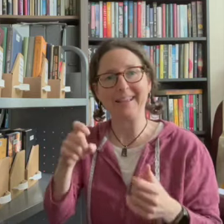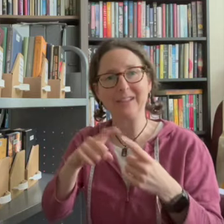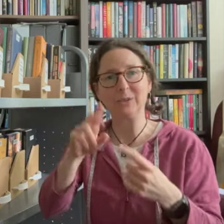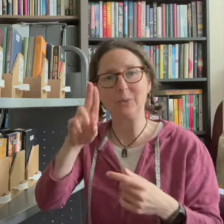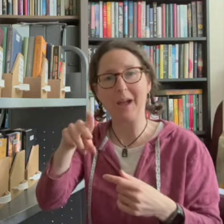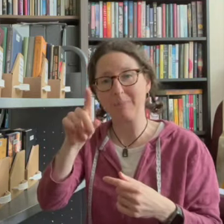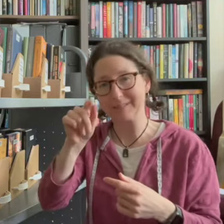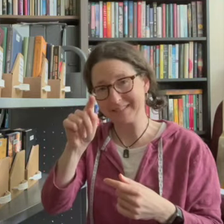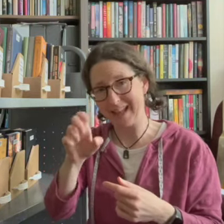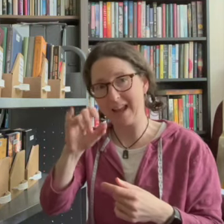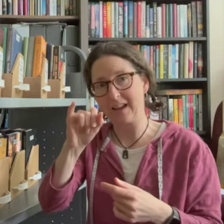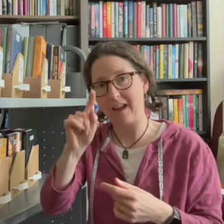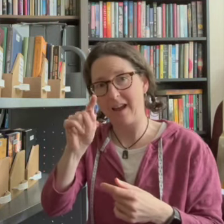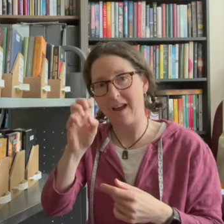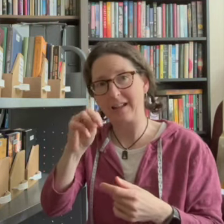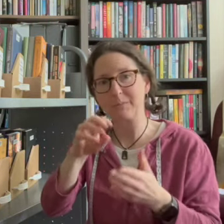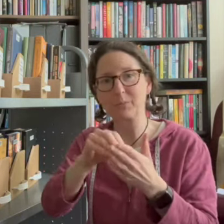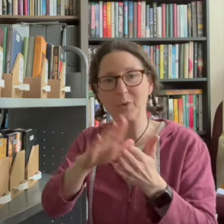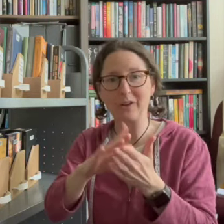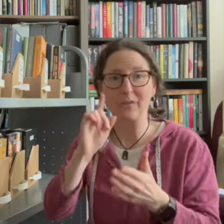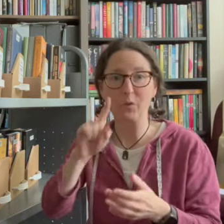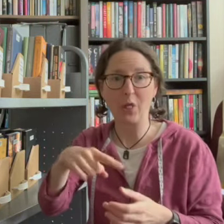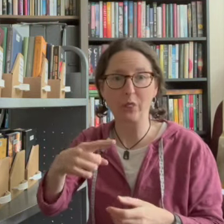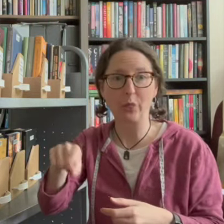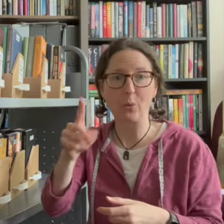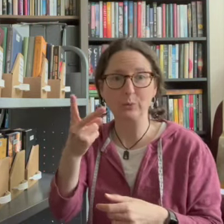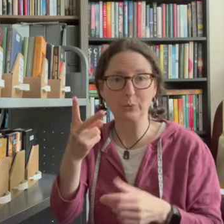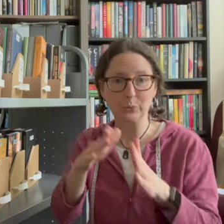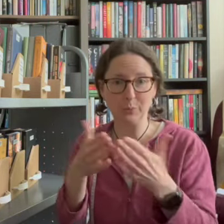now i need to update the item record for those two books